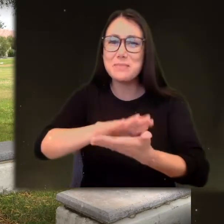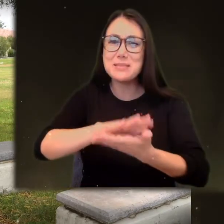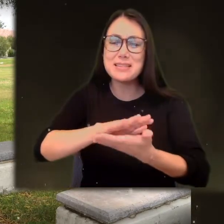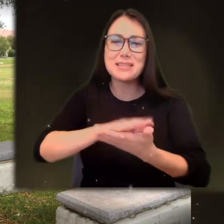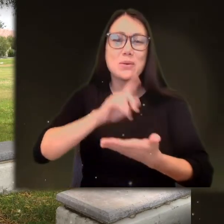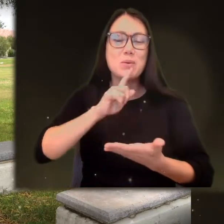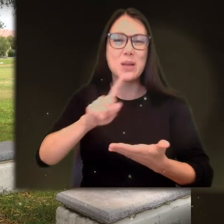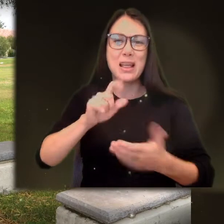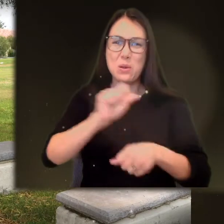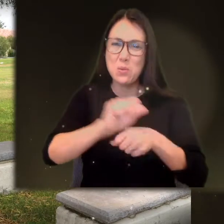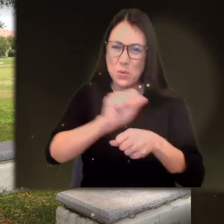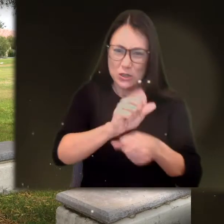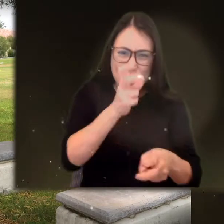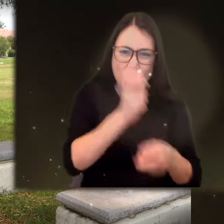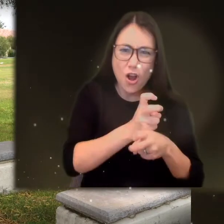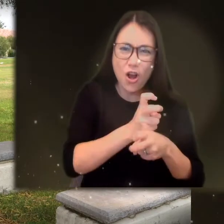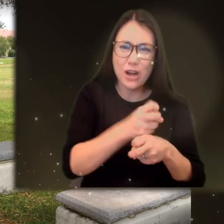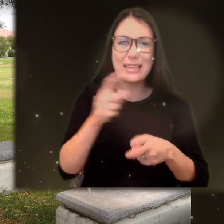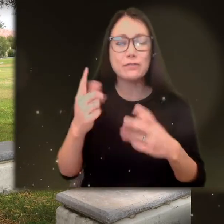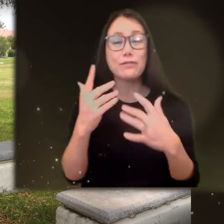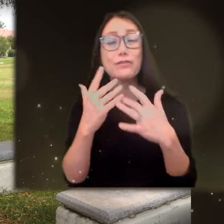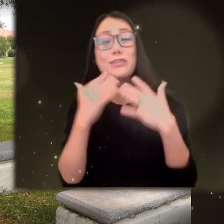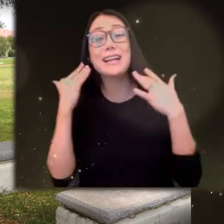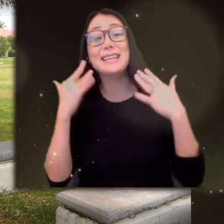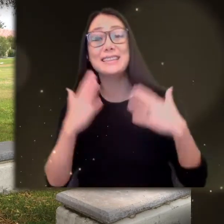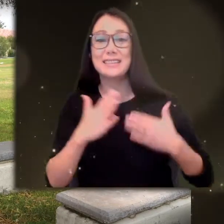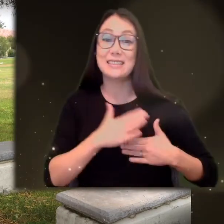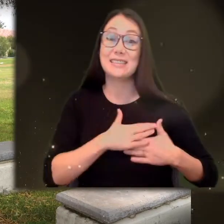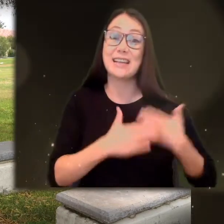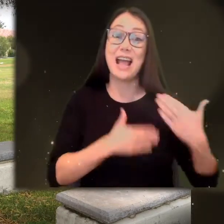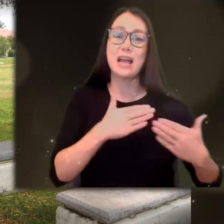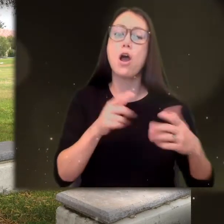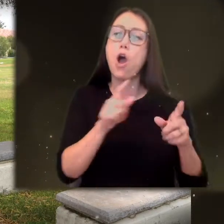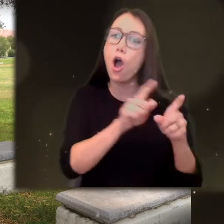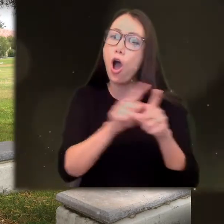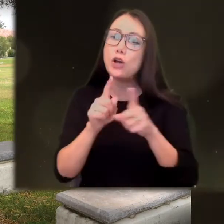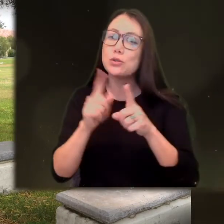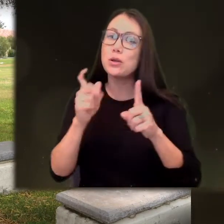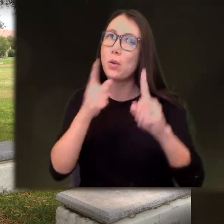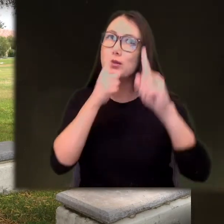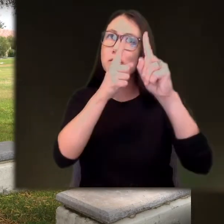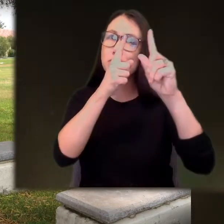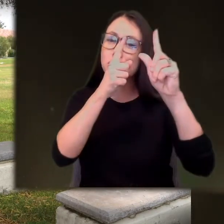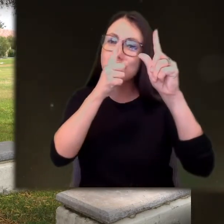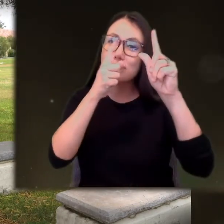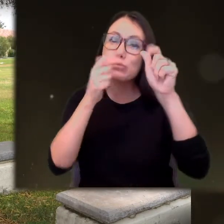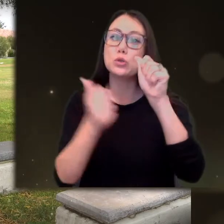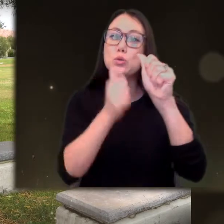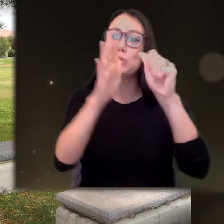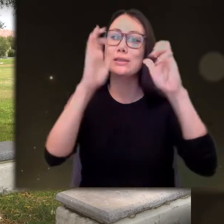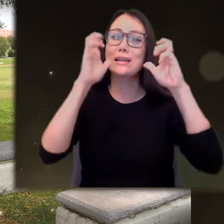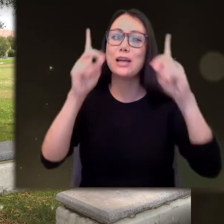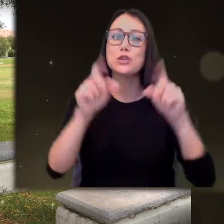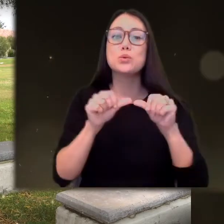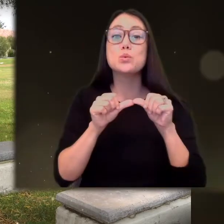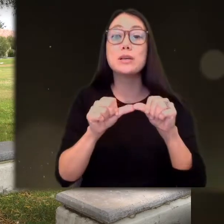STUDENT HE WORKS HARD HE'S FRIENDLY HE'S KIND HE'S ALSO LOOKING TO PURSUE HIS EDUCATION